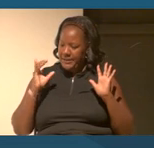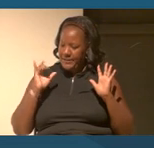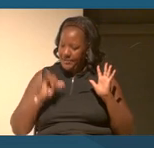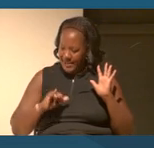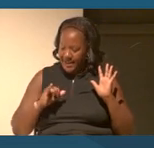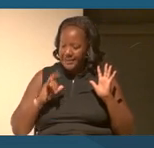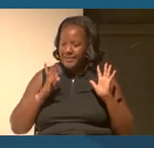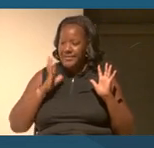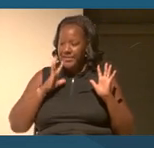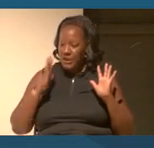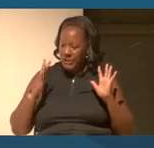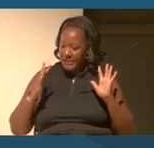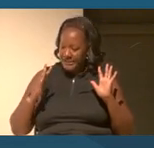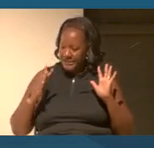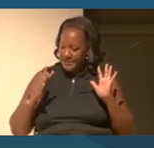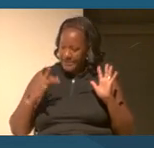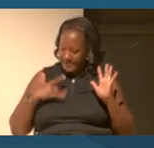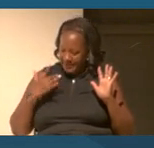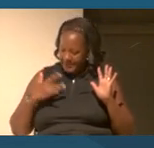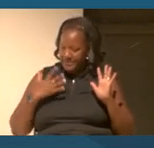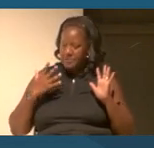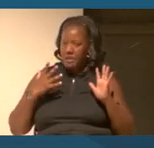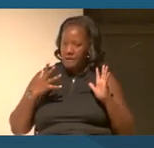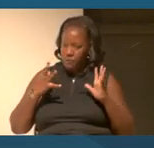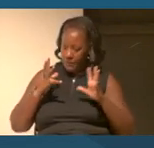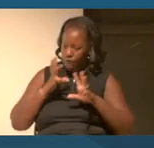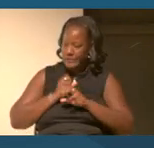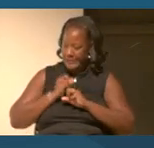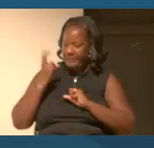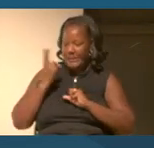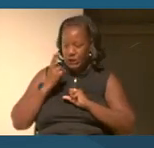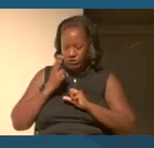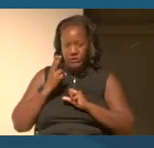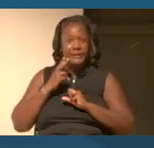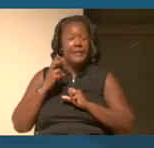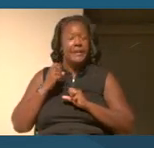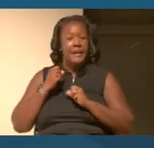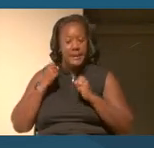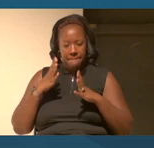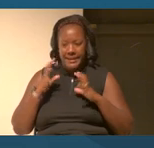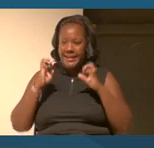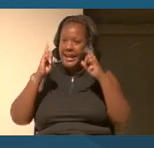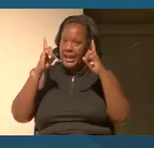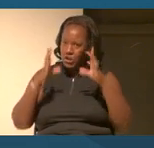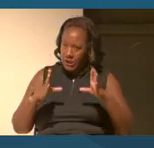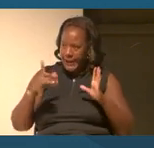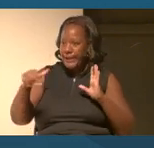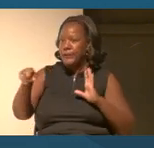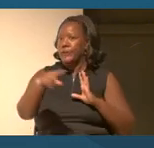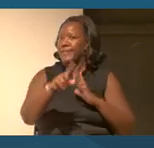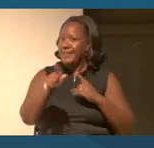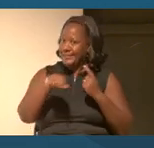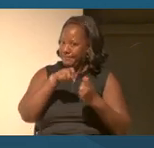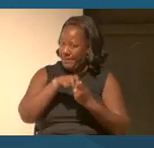is an a sense received history that many of our educator colleagues in particular in a